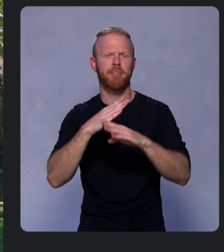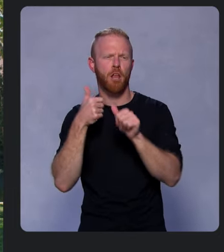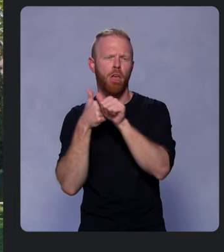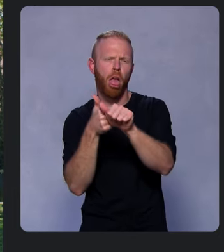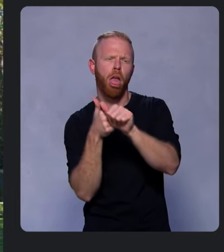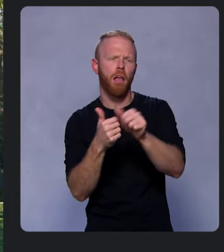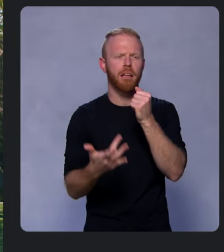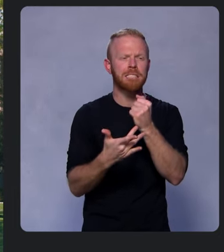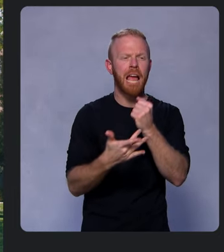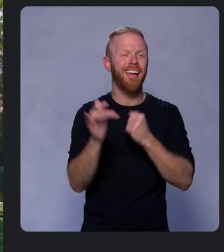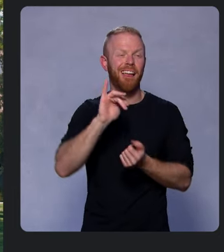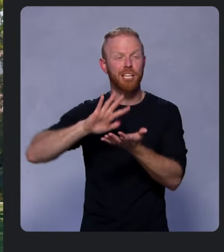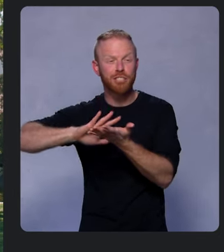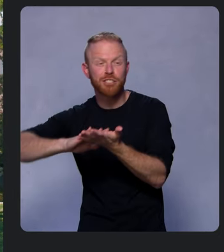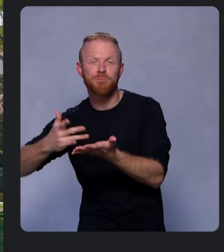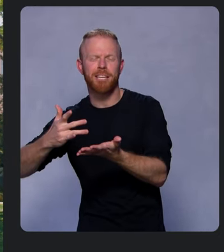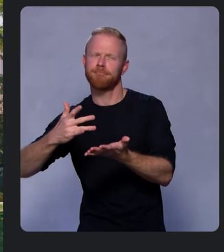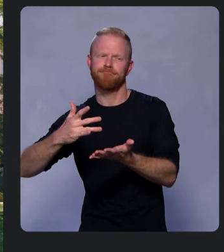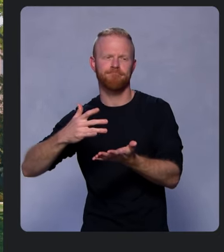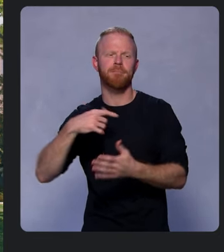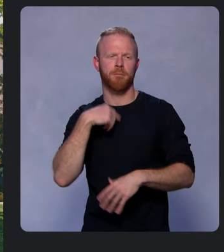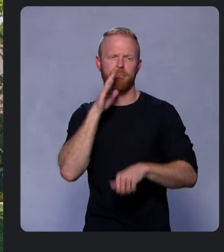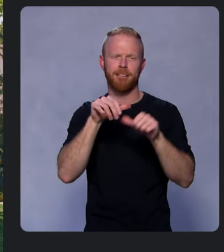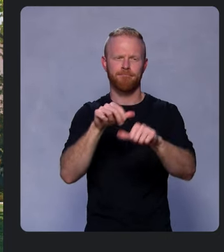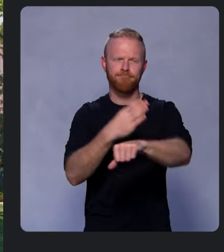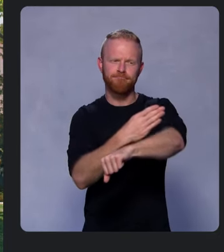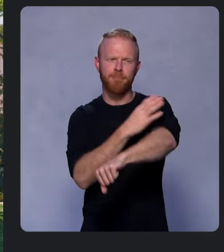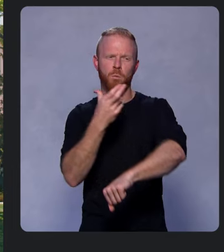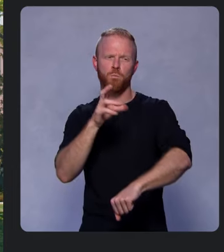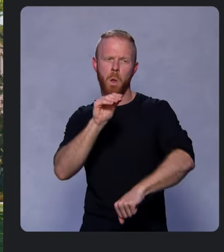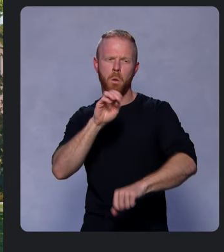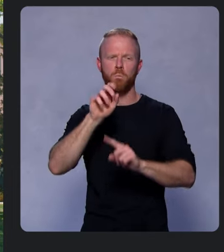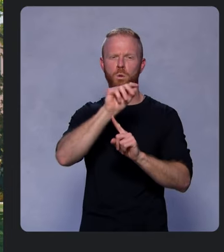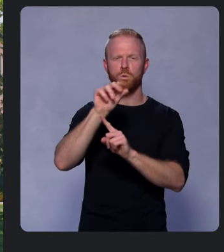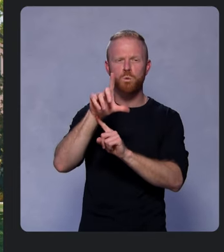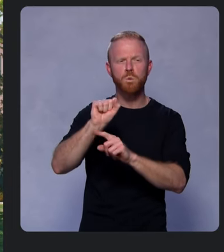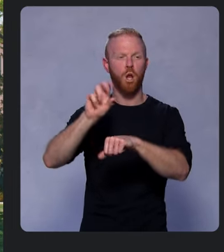And we’ll continue to improve Chrome tools and user settings for safety and privacy.